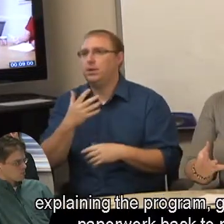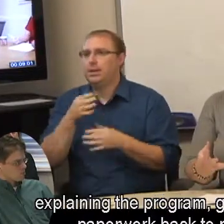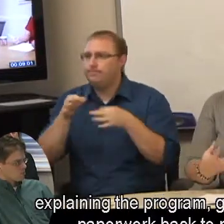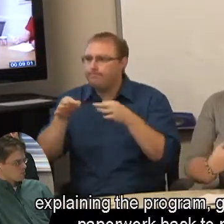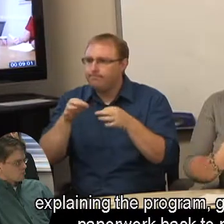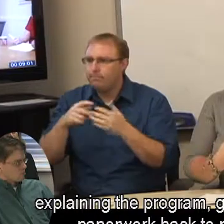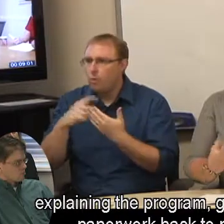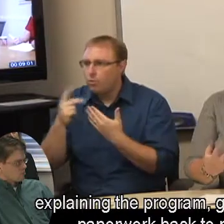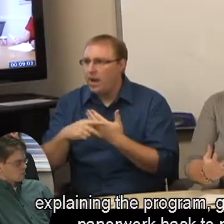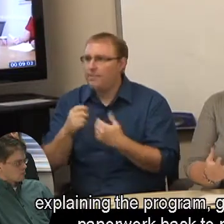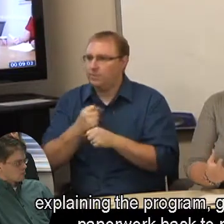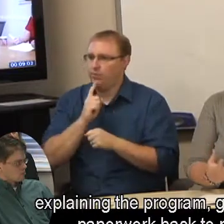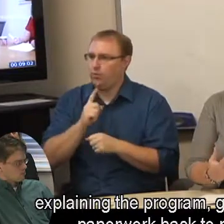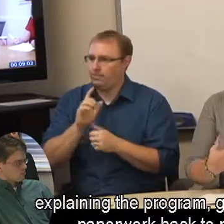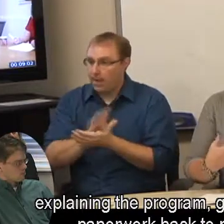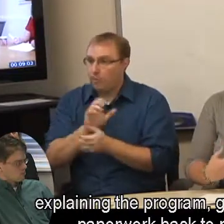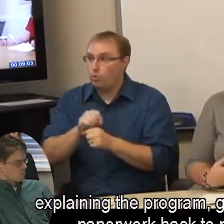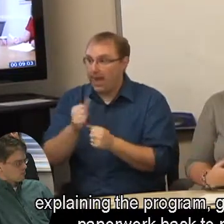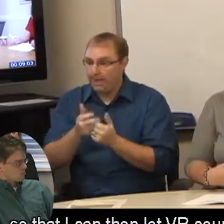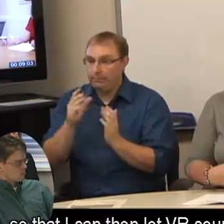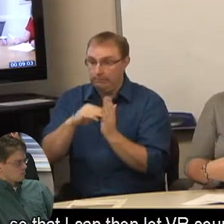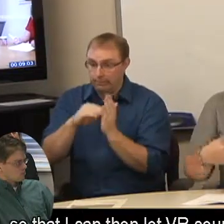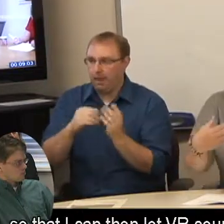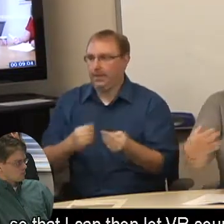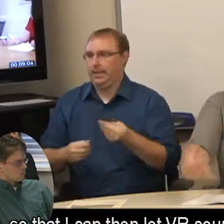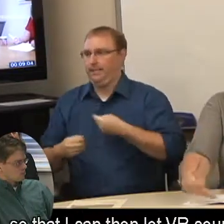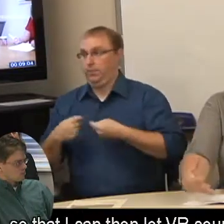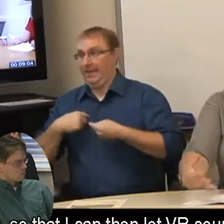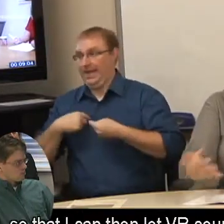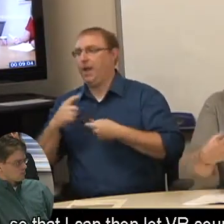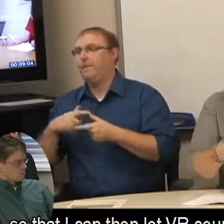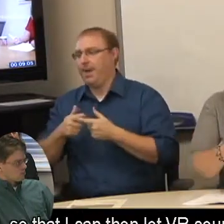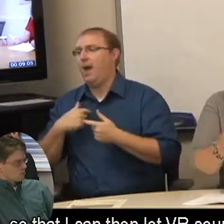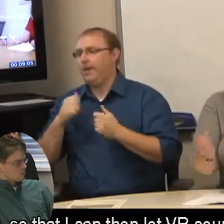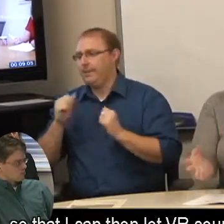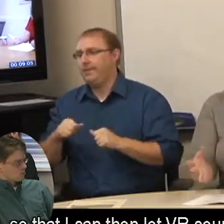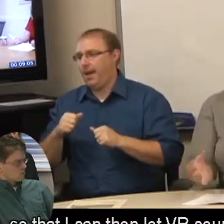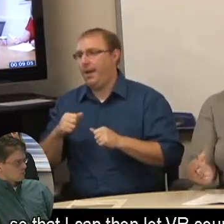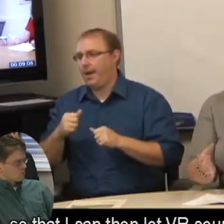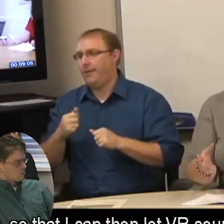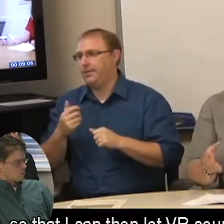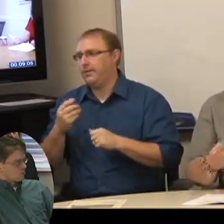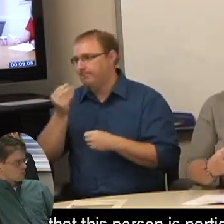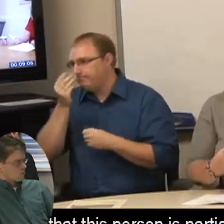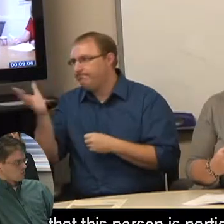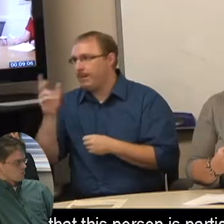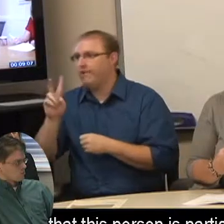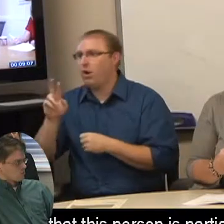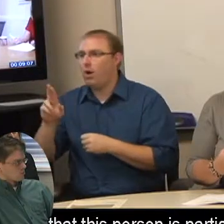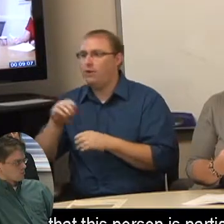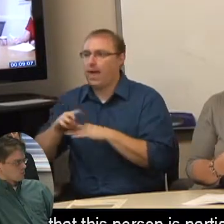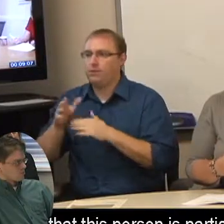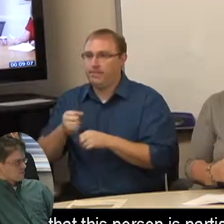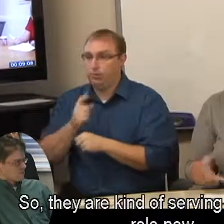explaining the program, getting the paperwork back to me, so that I can then let VR counselors know that this person is participating.